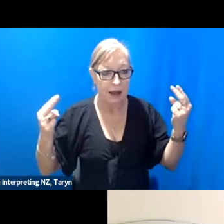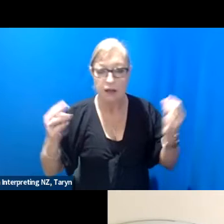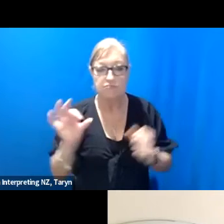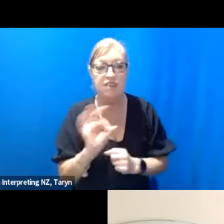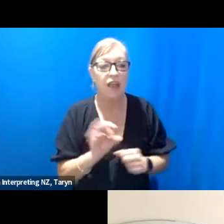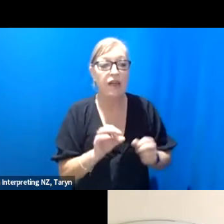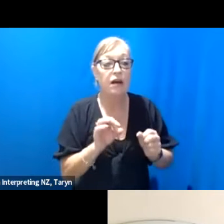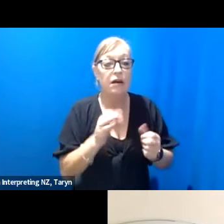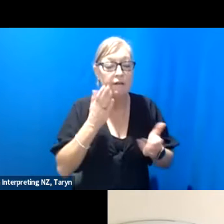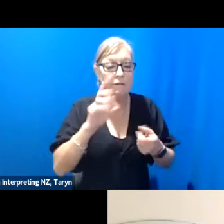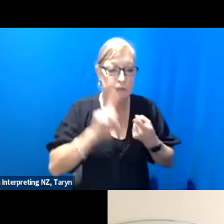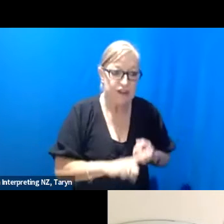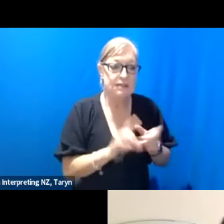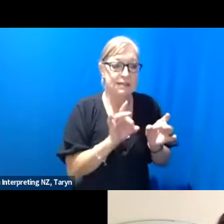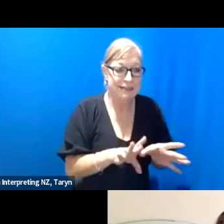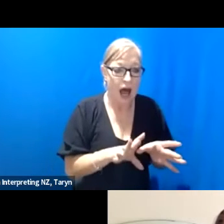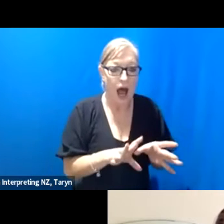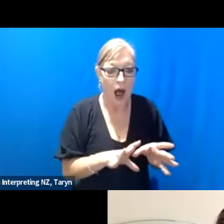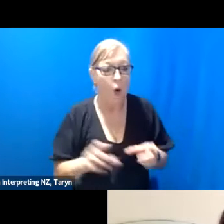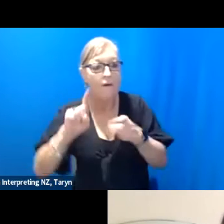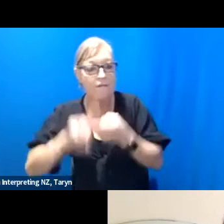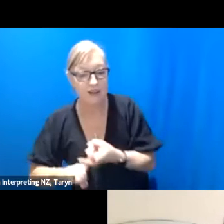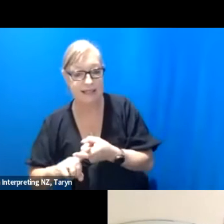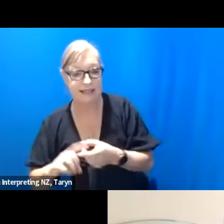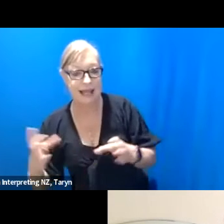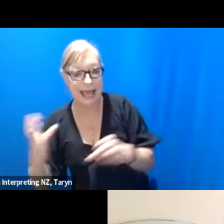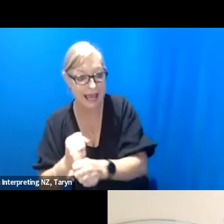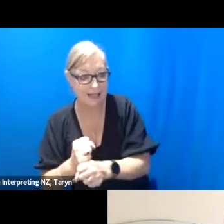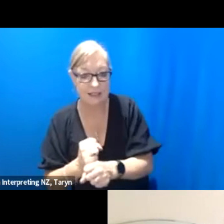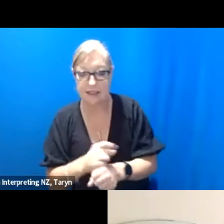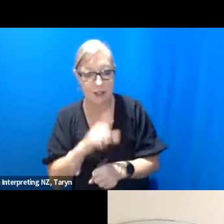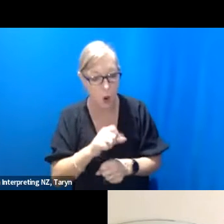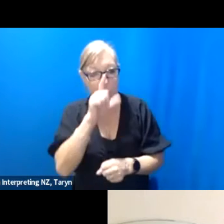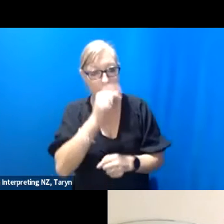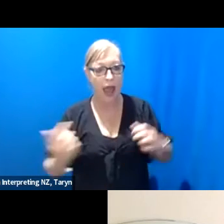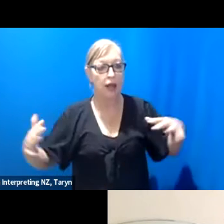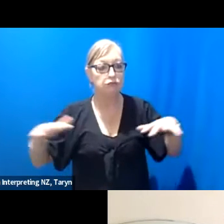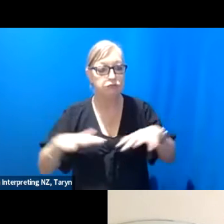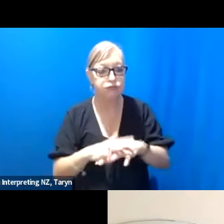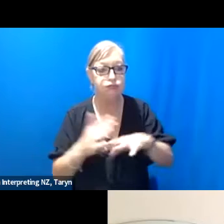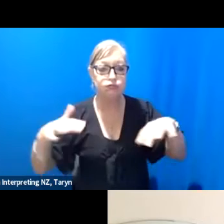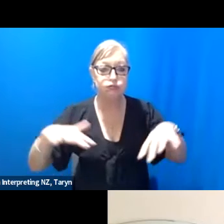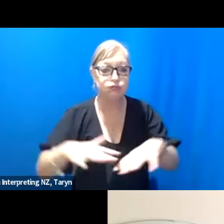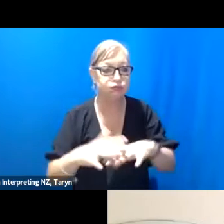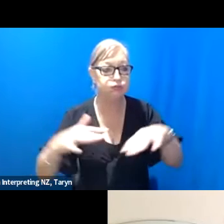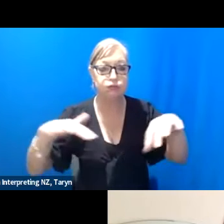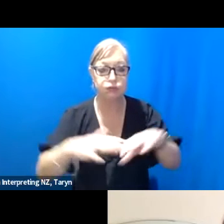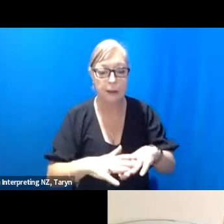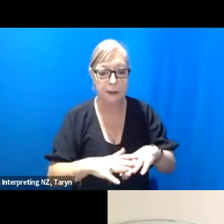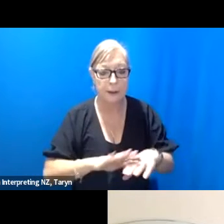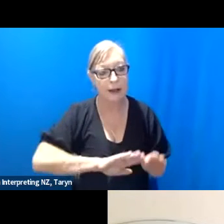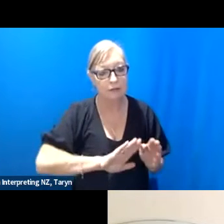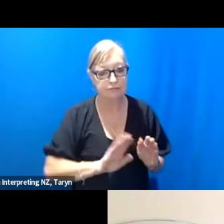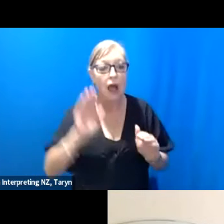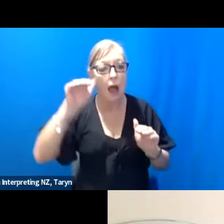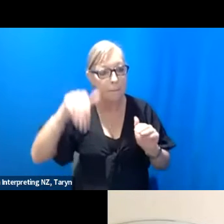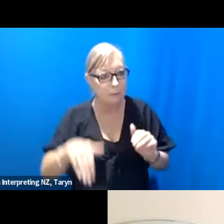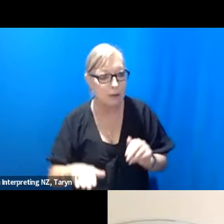hard ending, that they segue or that they can they can be moderated in and out of other - and